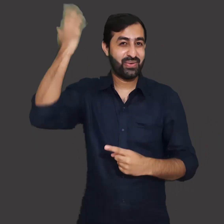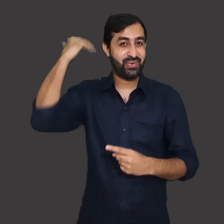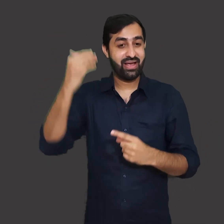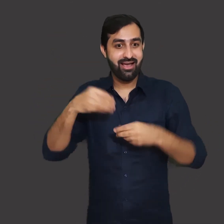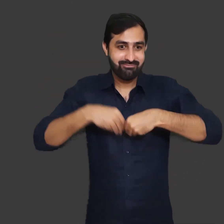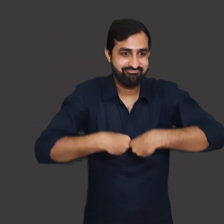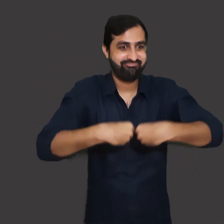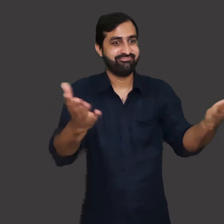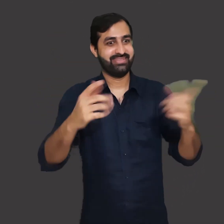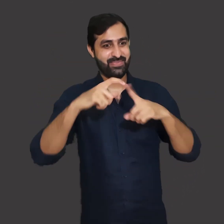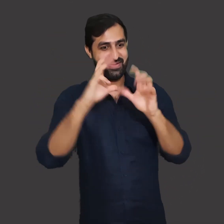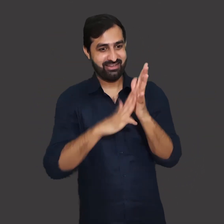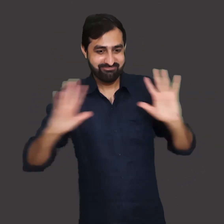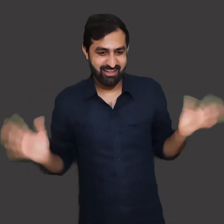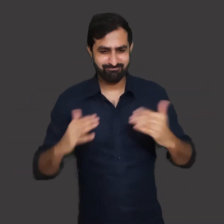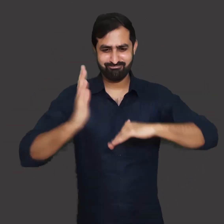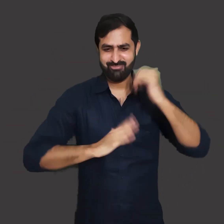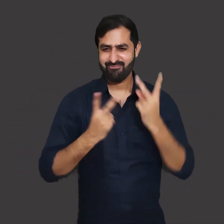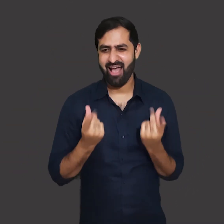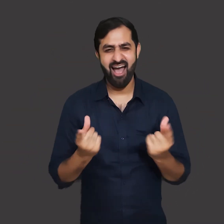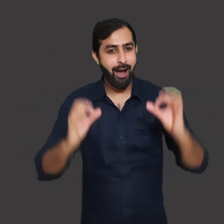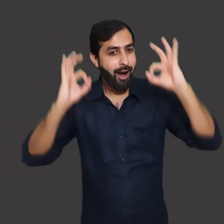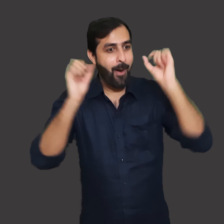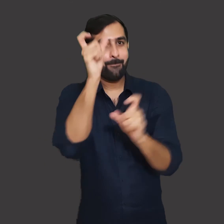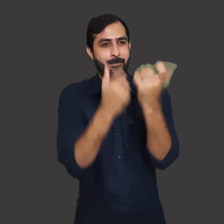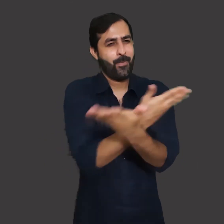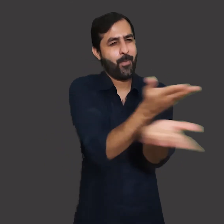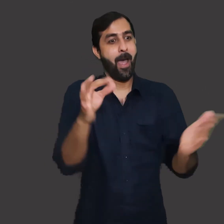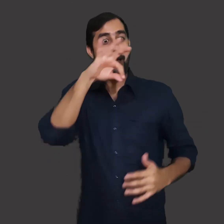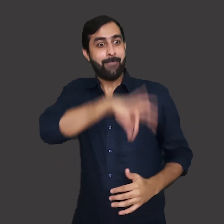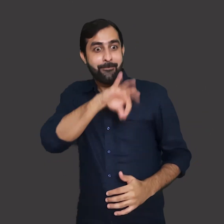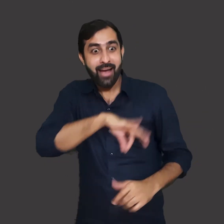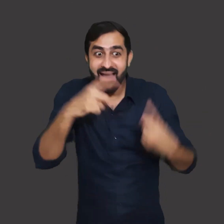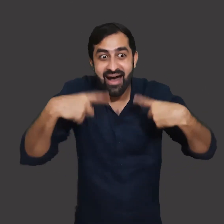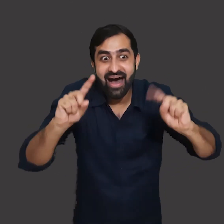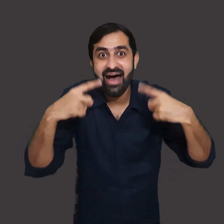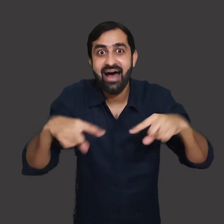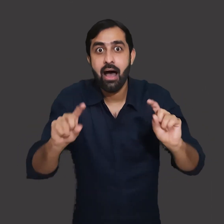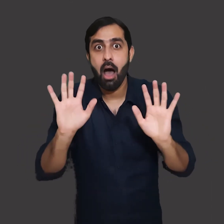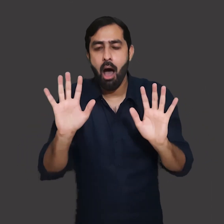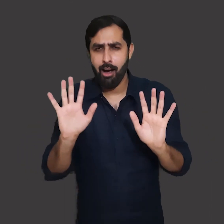When the government had announced to build dams, people began to work faster in building more dams